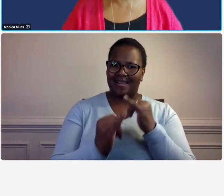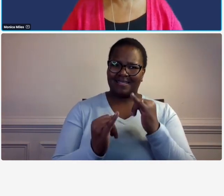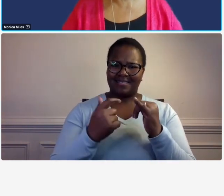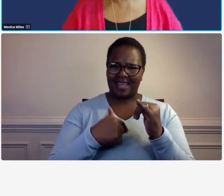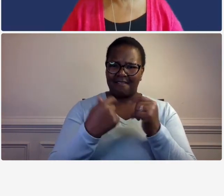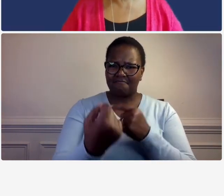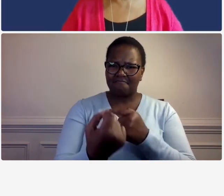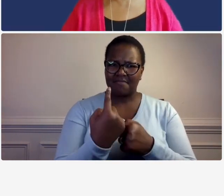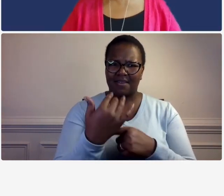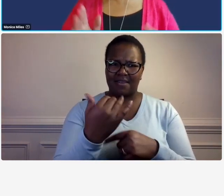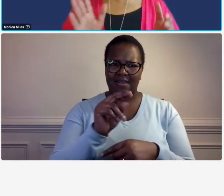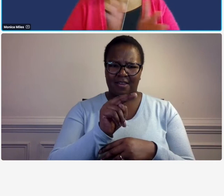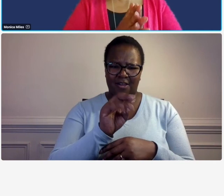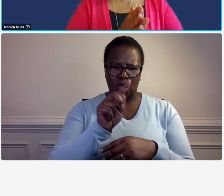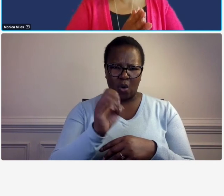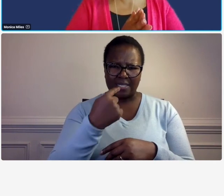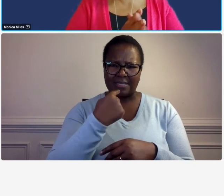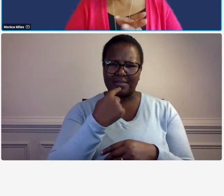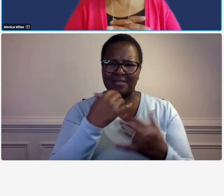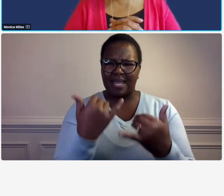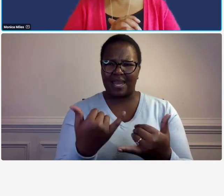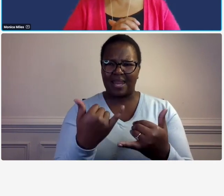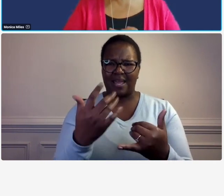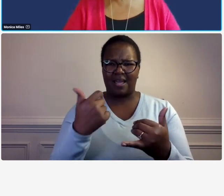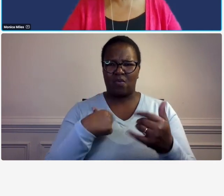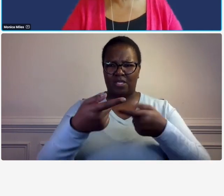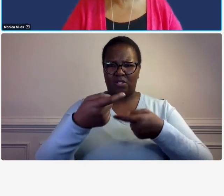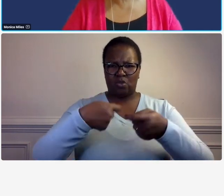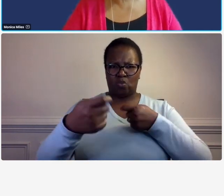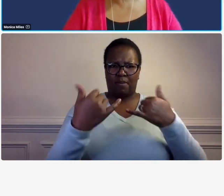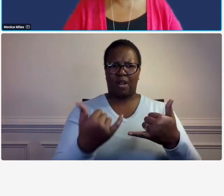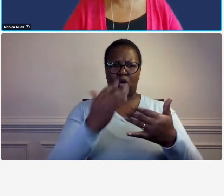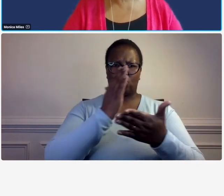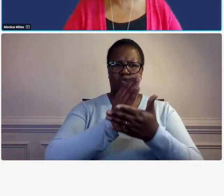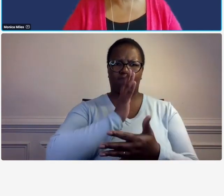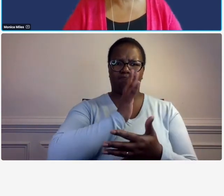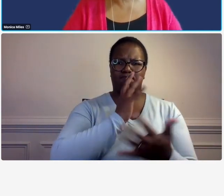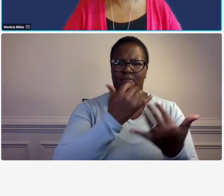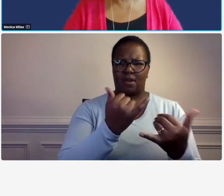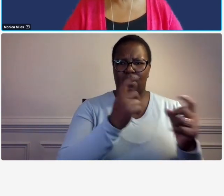on standby okay so we're gonna take another swap so i'm gonna stop talking and give tatiana